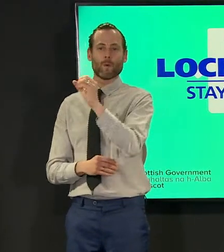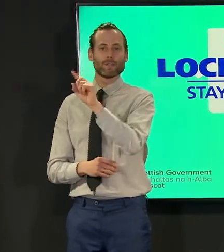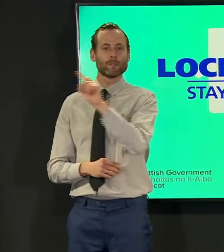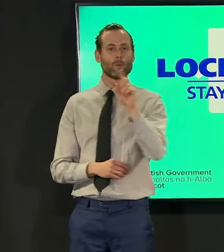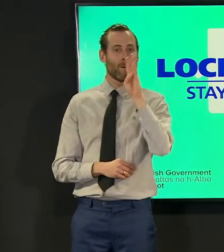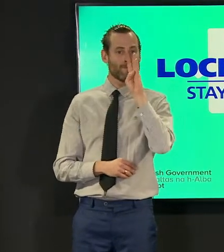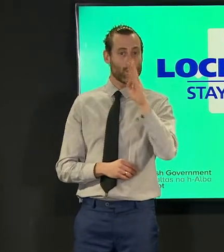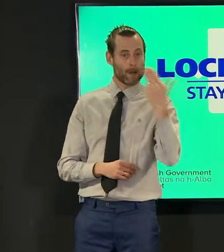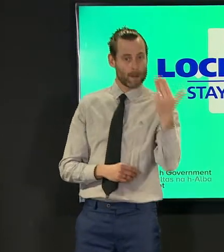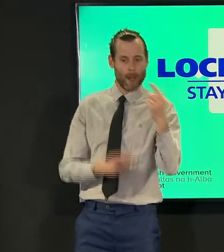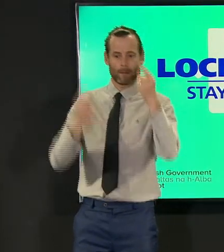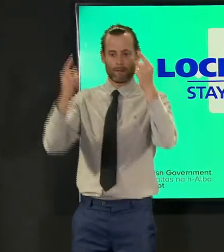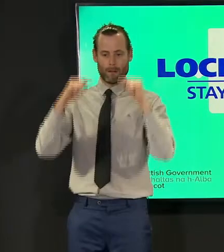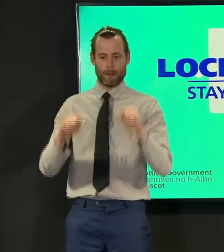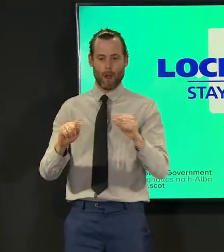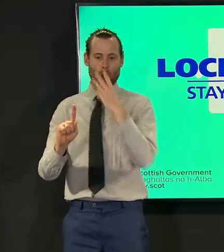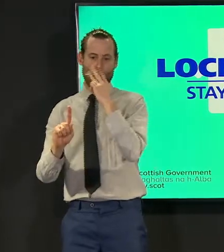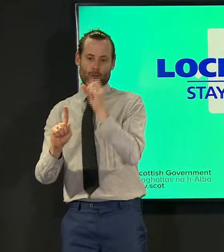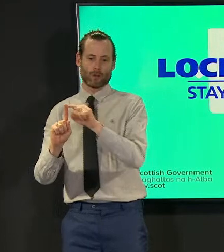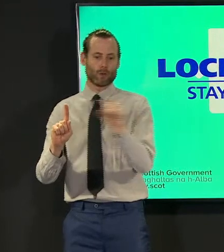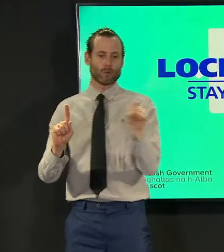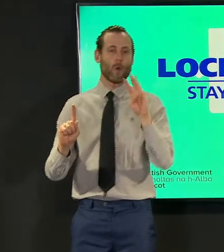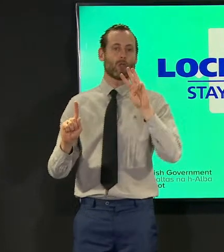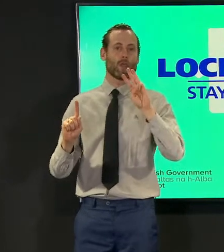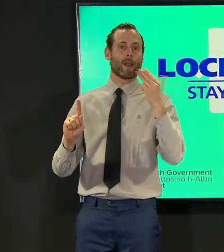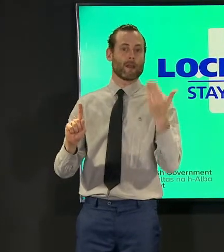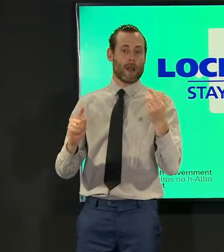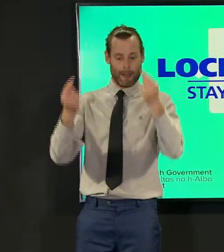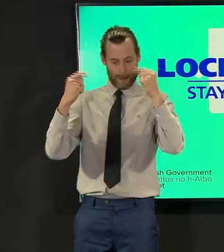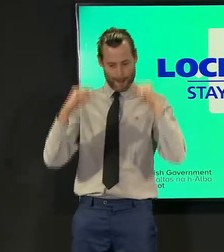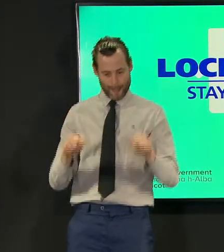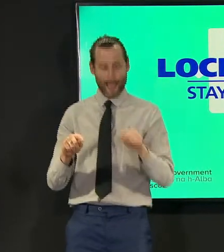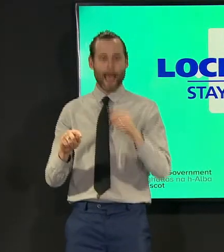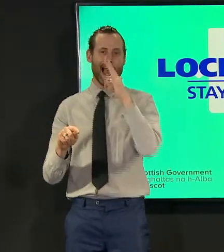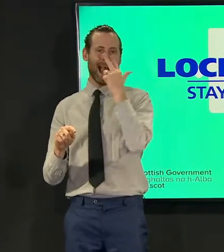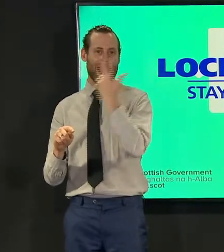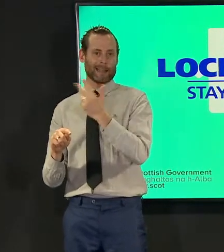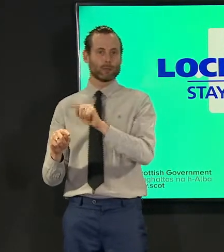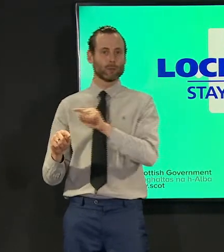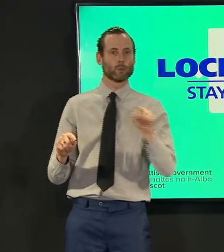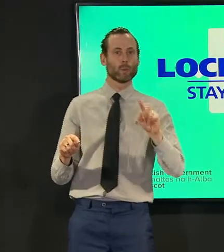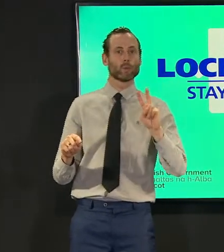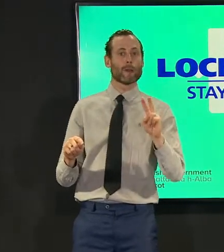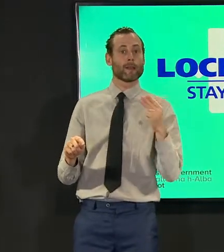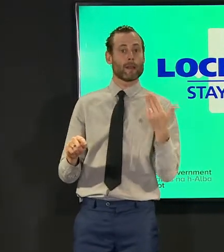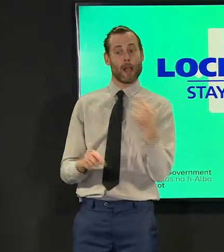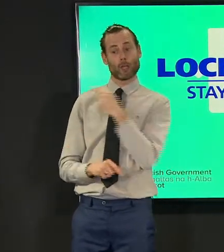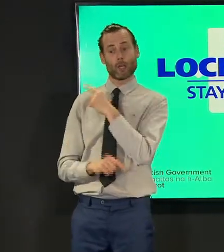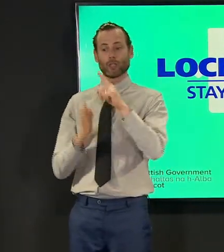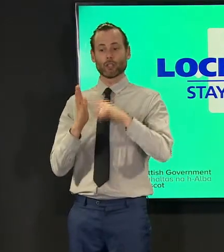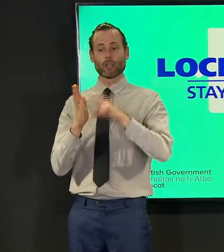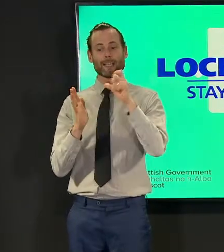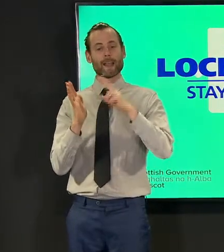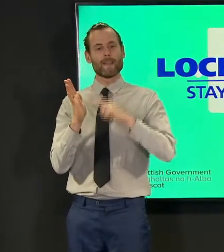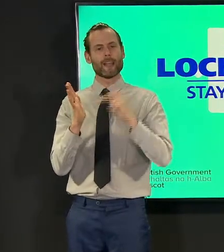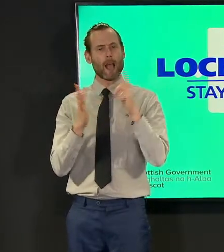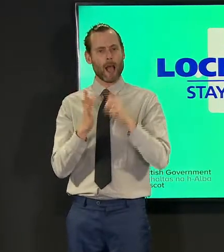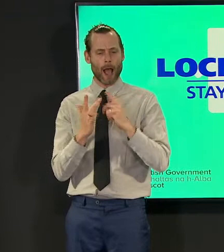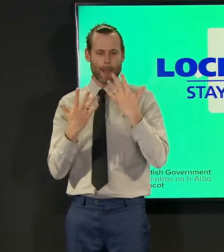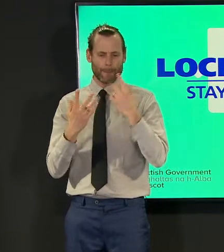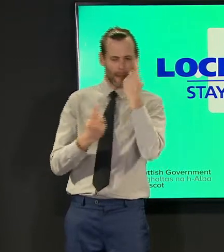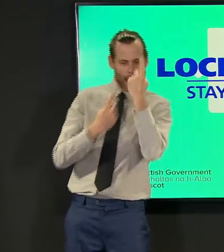39 year olds and then 18 to 29 year olds jcvi of course looked at a range of risk factors such as